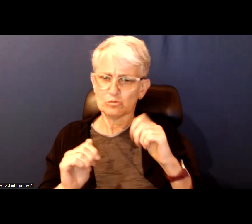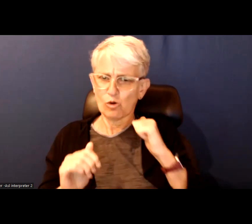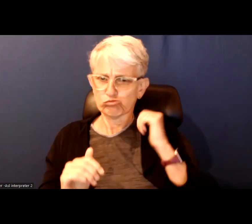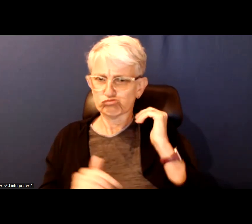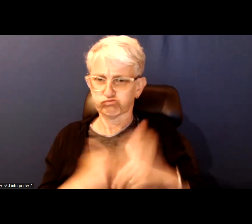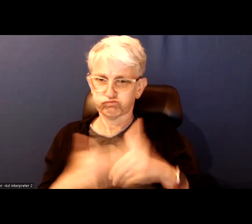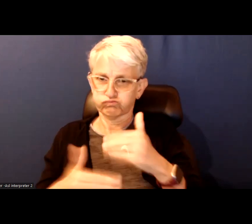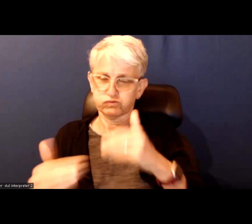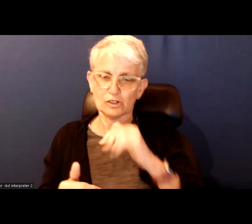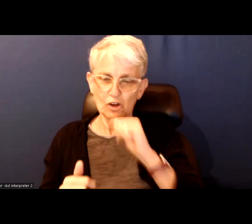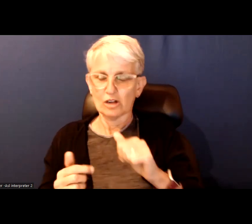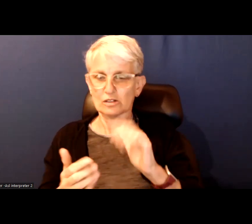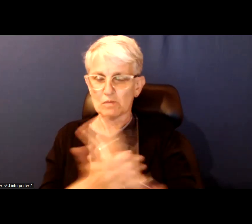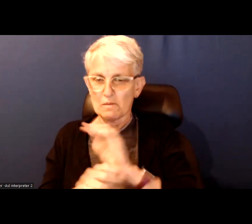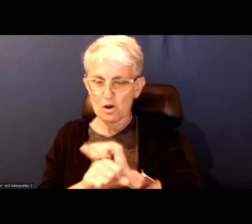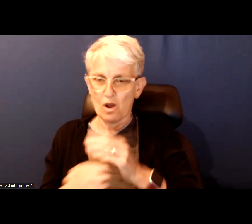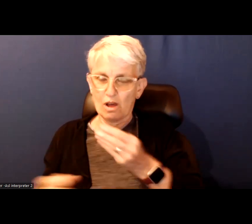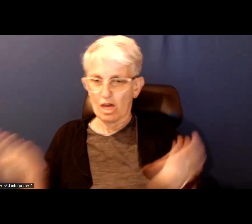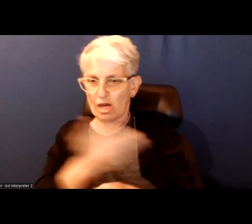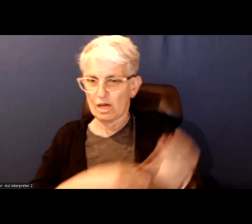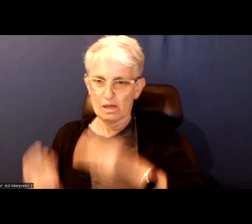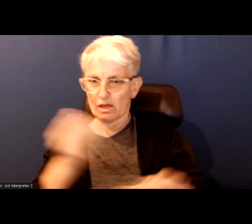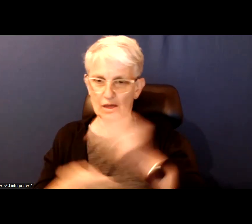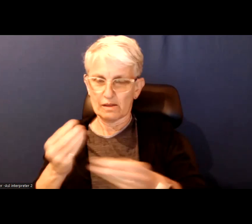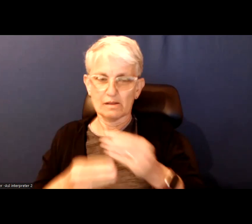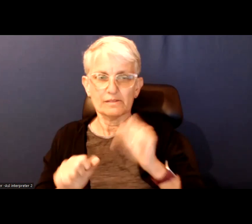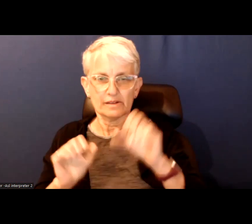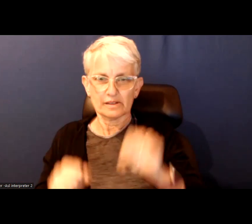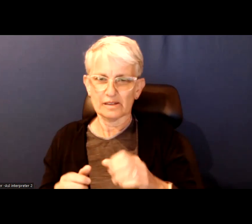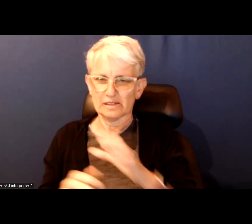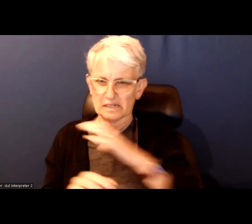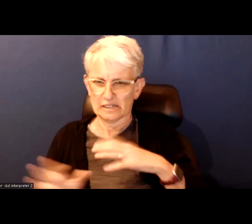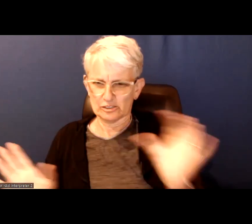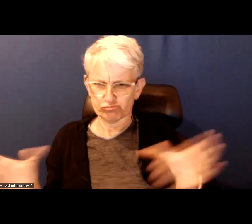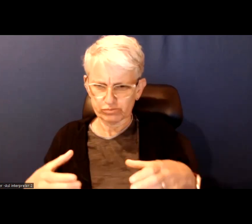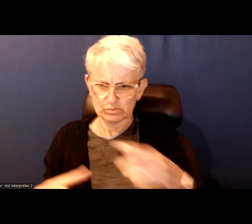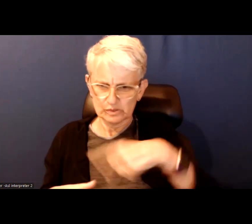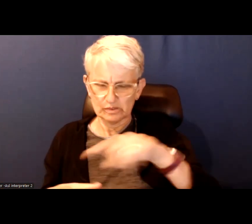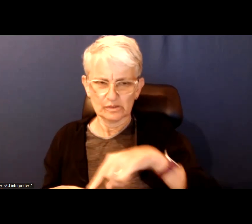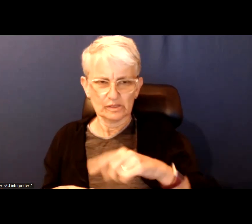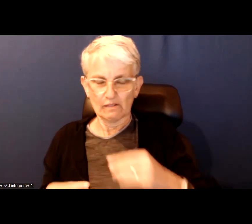bureaucratic improvements and be able to draw counsel together in a way that inspires them